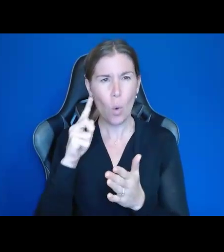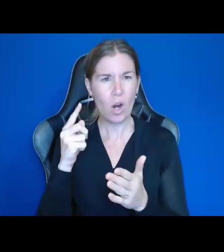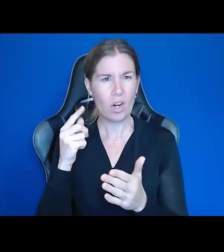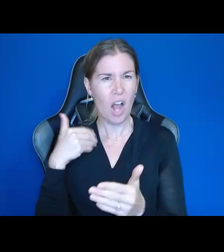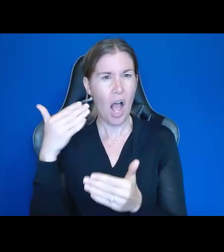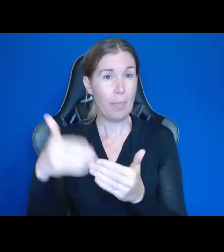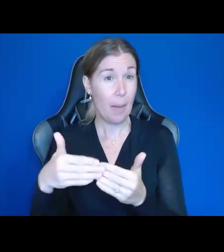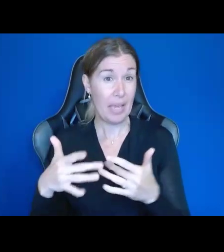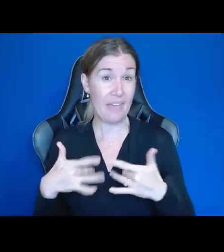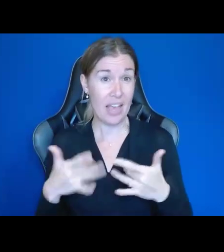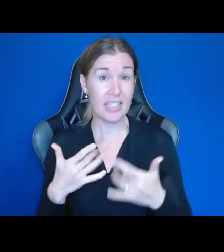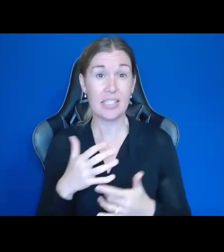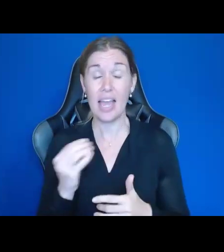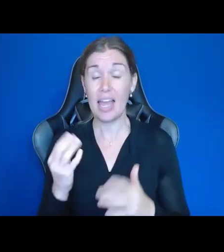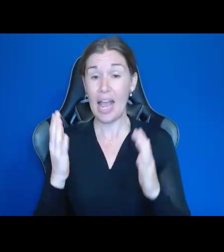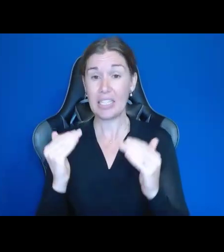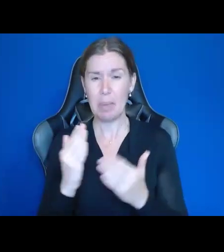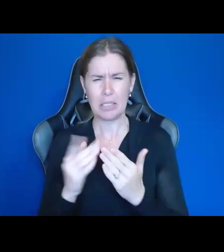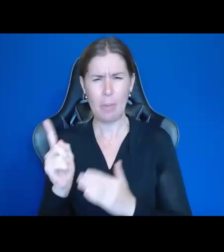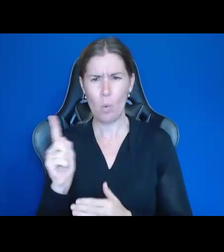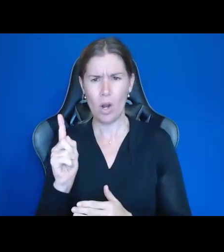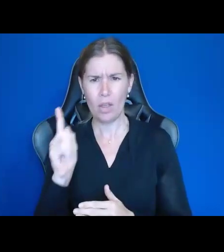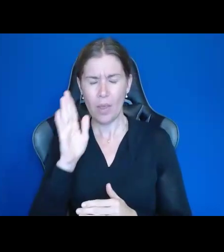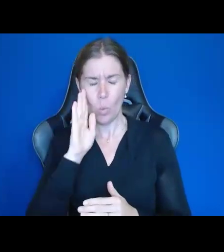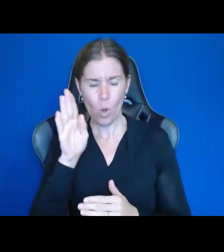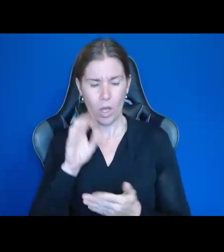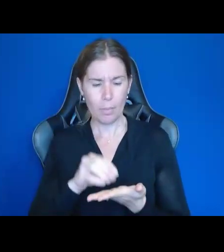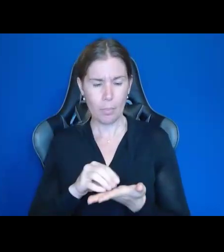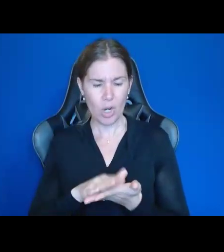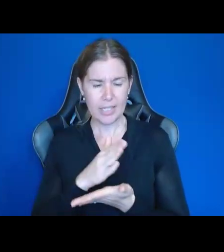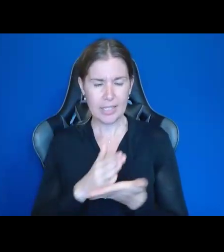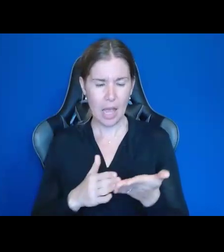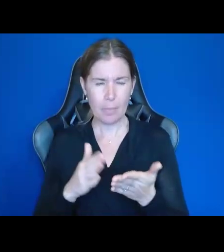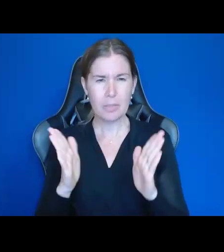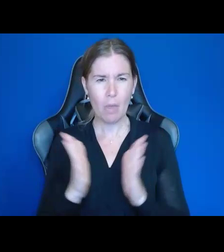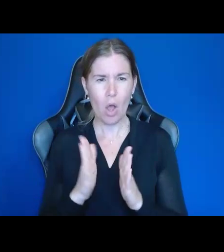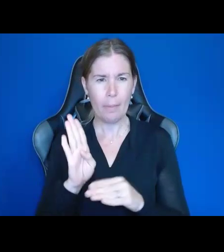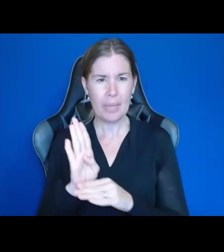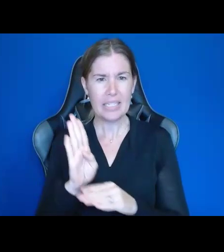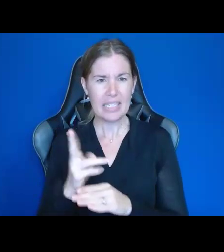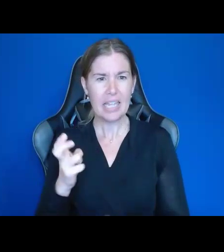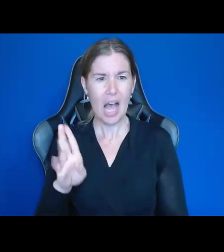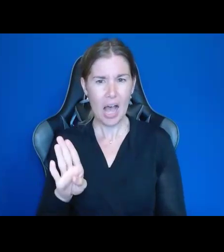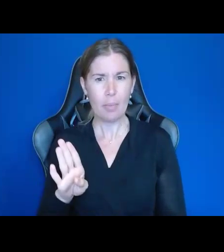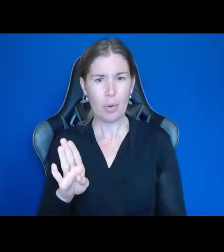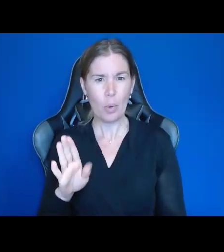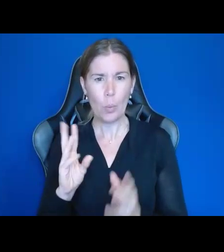Also, I expect somewhere they're going to put in the Small Business Hub website. There you go. Lexi just put that in there as well.